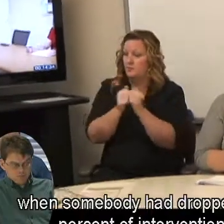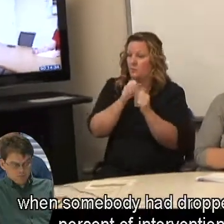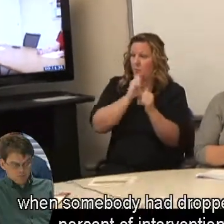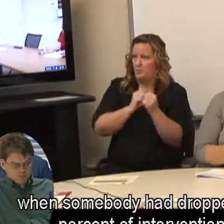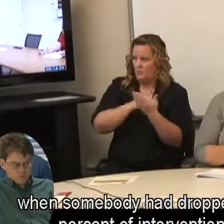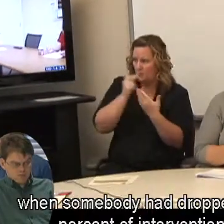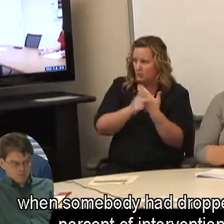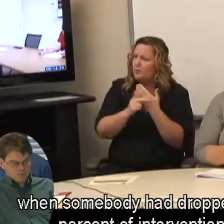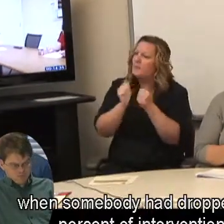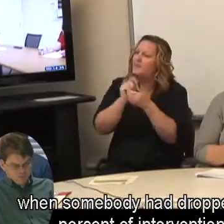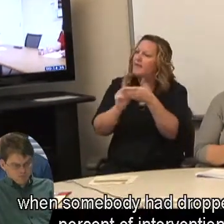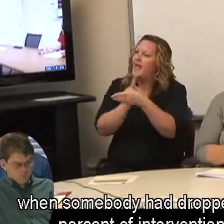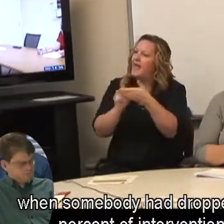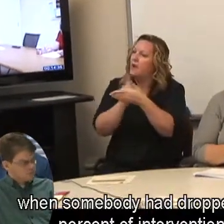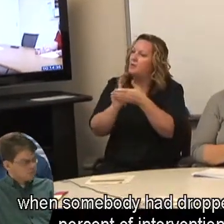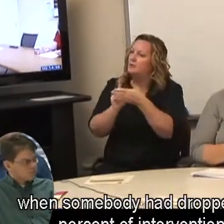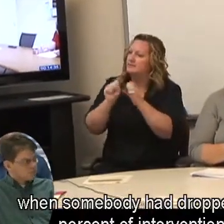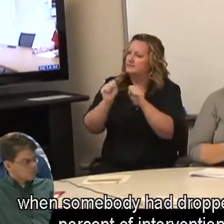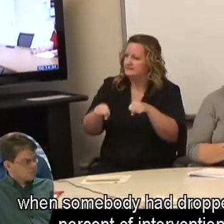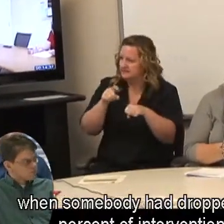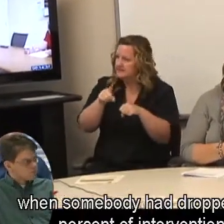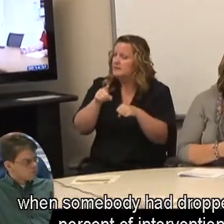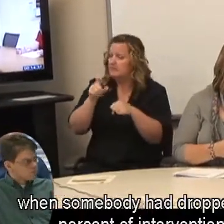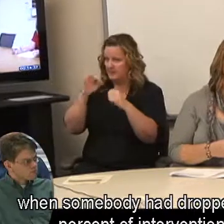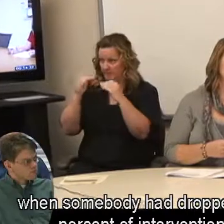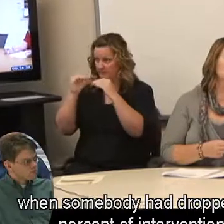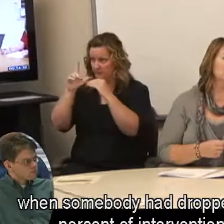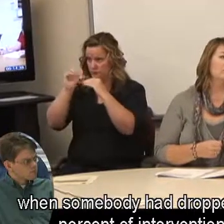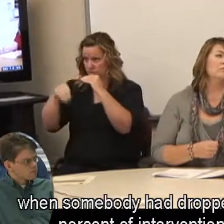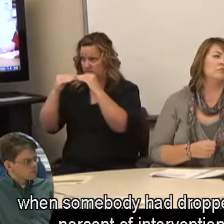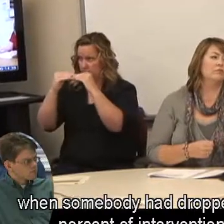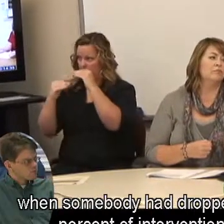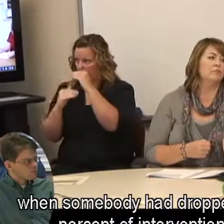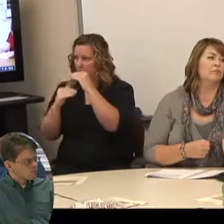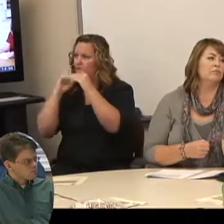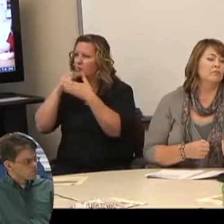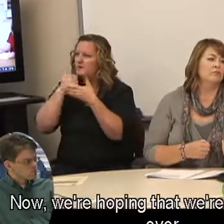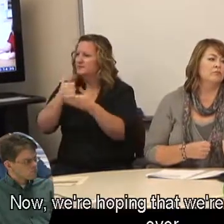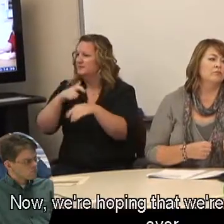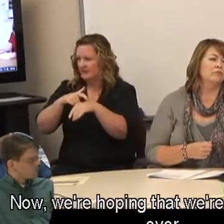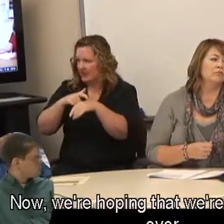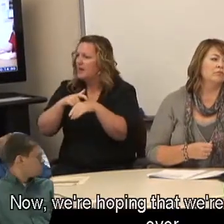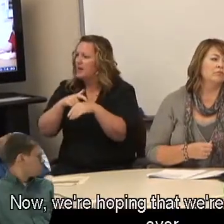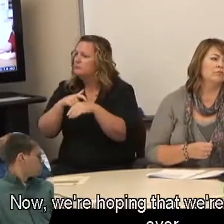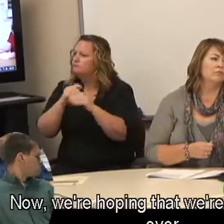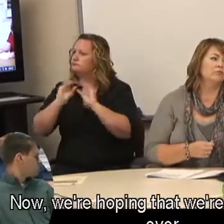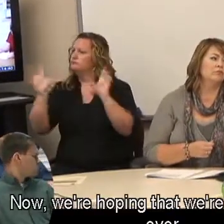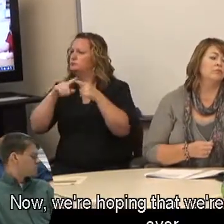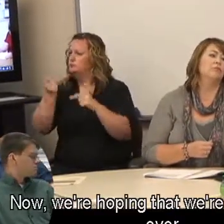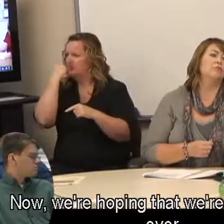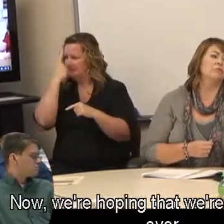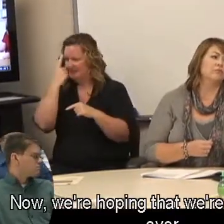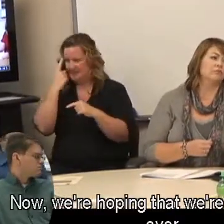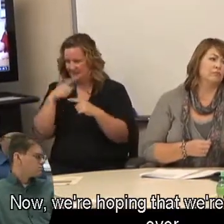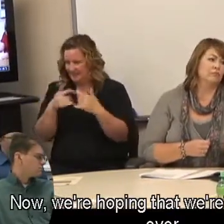when somebody had dropped below 20 percent of intervention time. Now, we're hoping that we're transitioning over